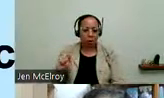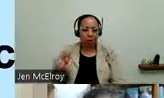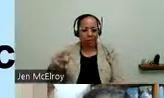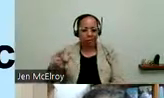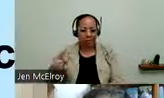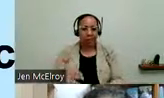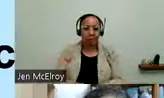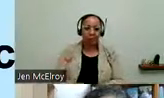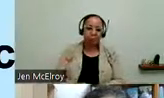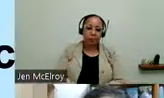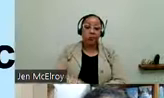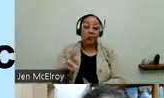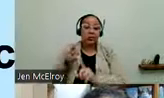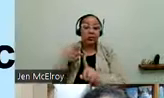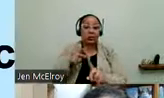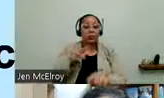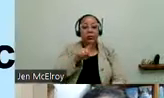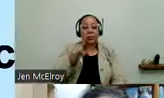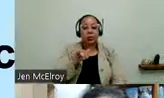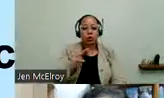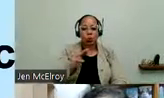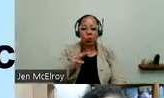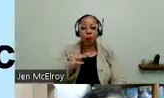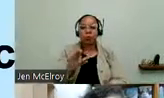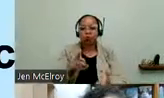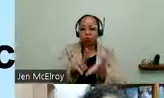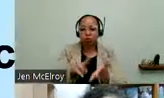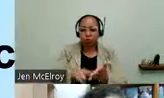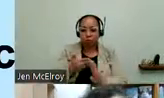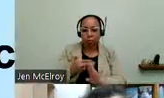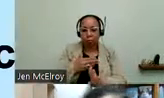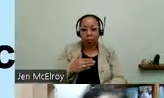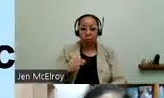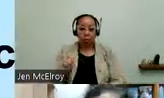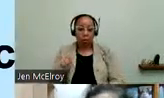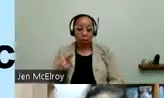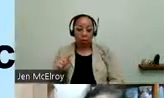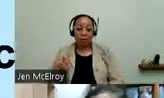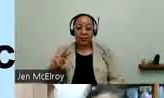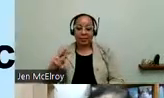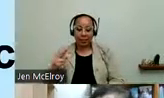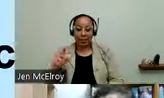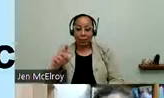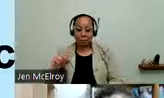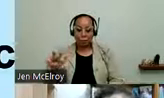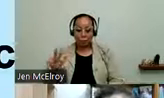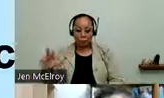August 2nd. You need to register ahead, for August 2nd from 1:00 to 2:30 p.m. it's available to anyone who's looking for a job.